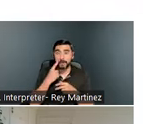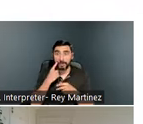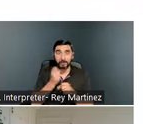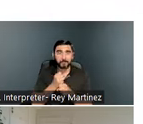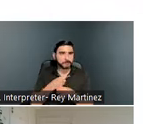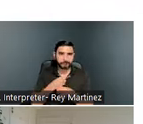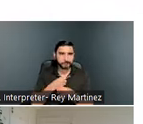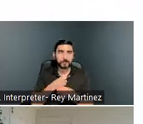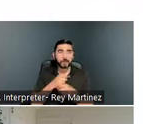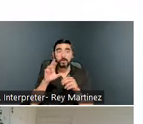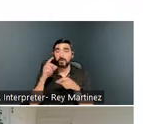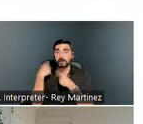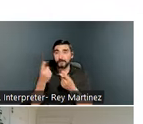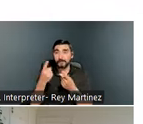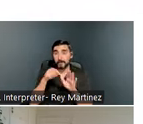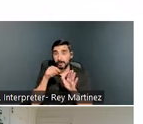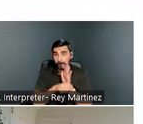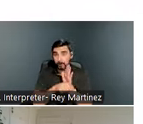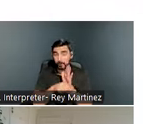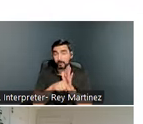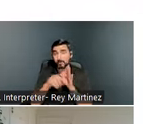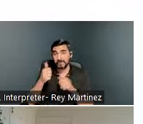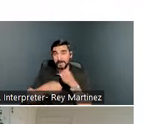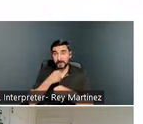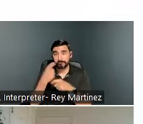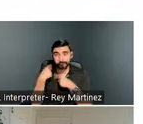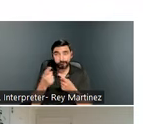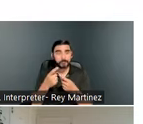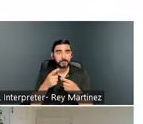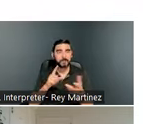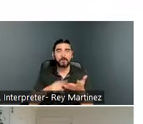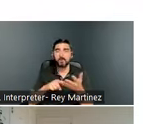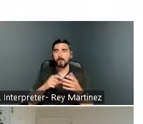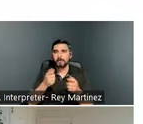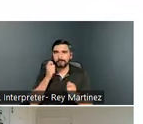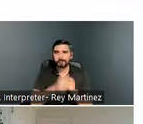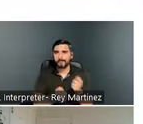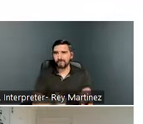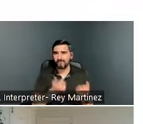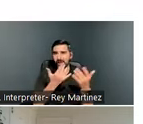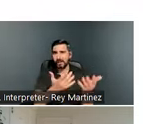years or arson within five years. So those are kind of those typical HUD standards that we have